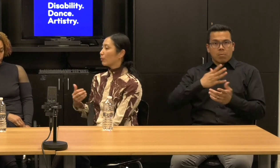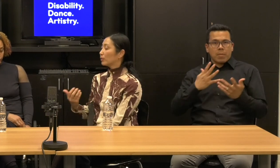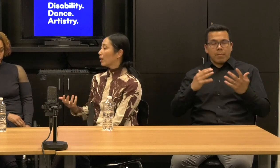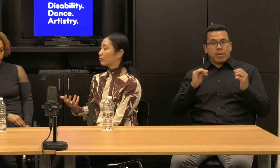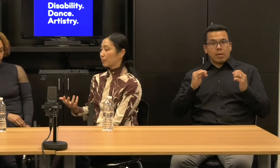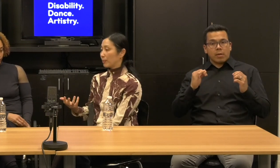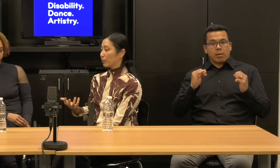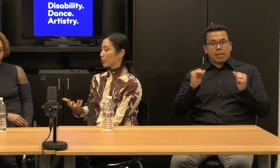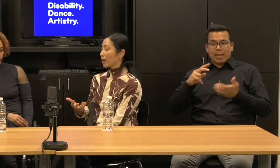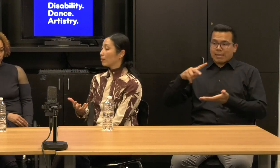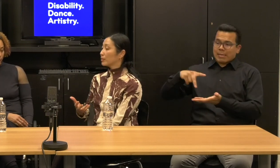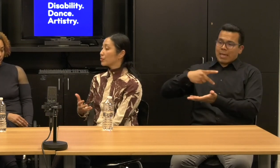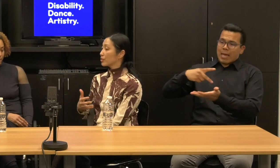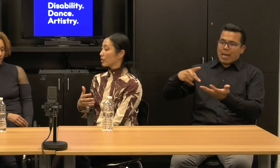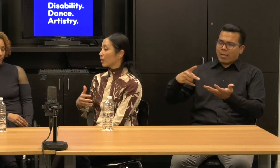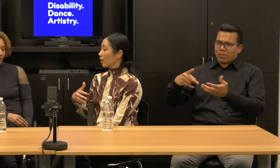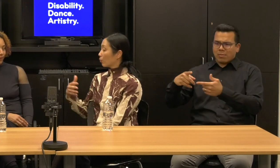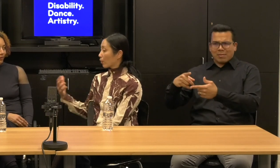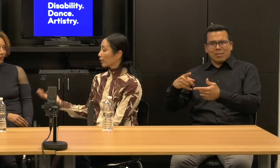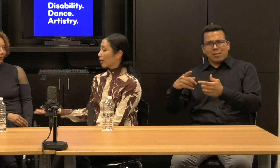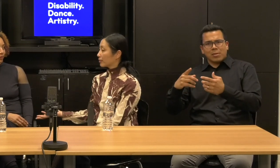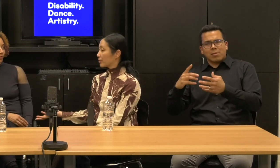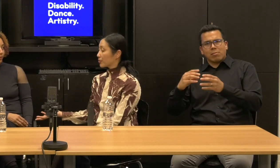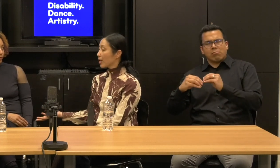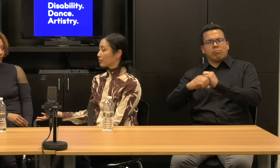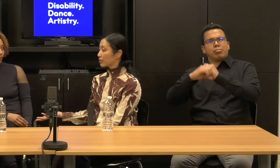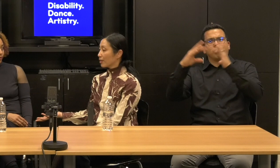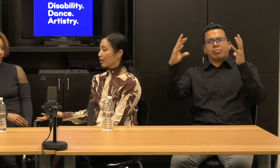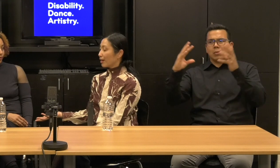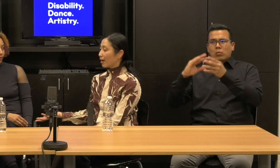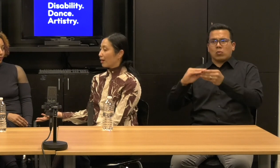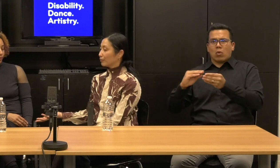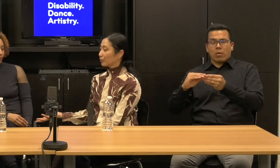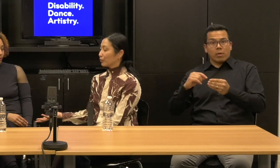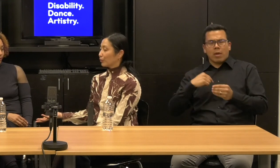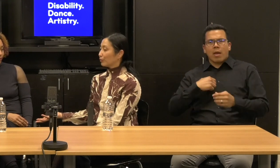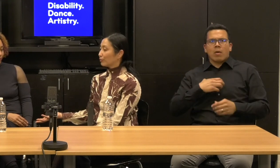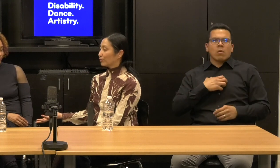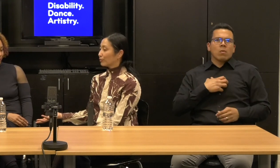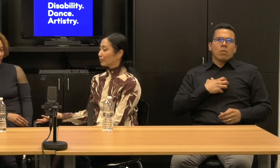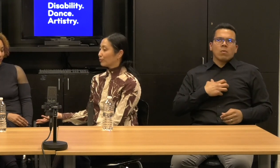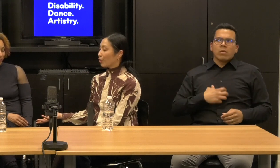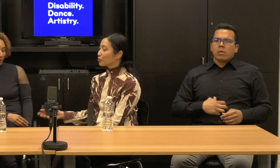And I would love for people to come and see work like descent.